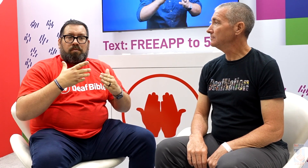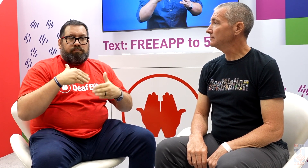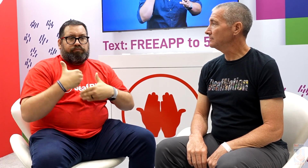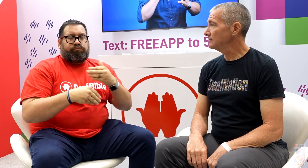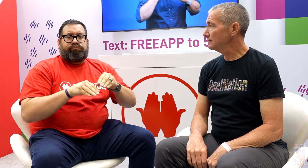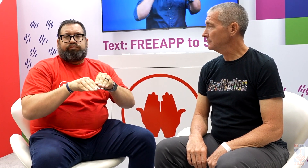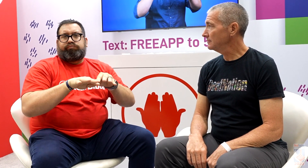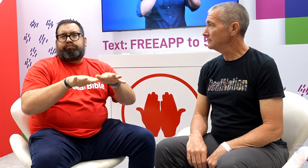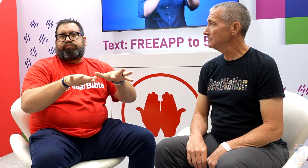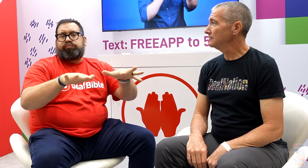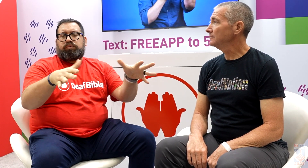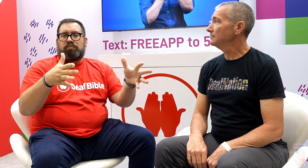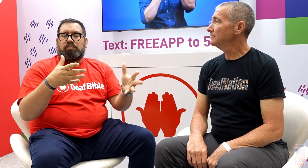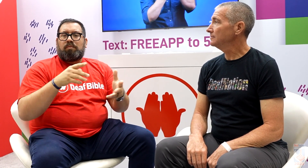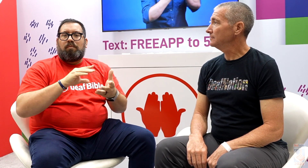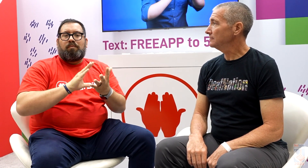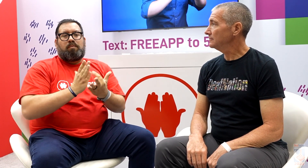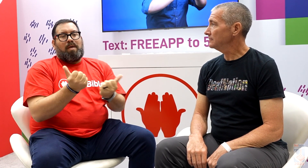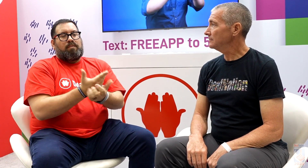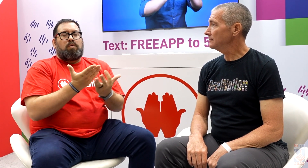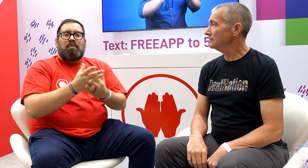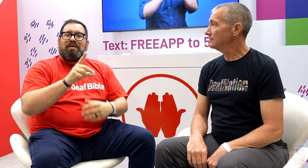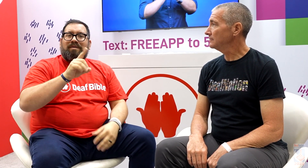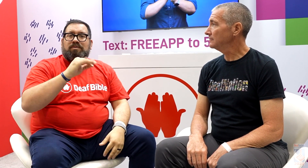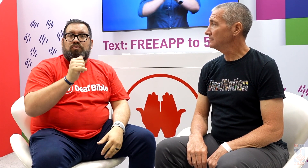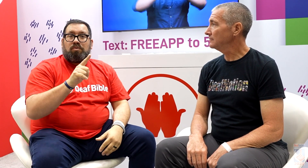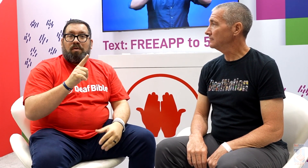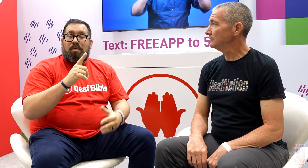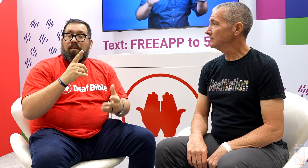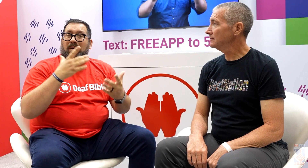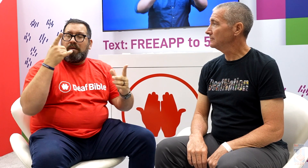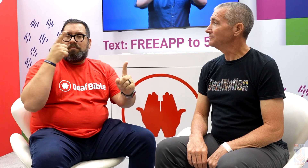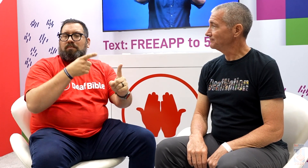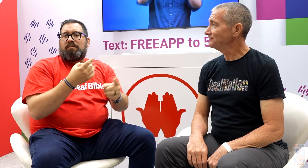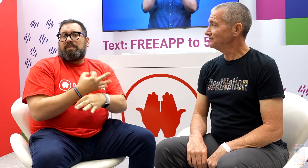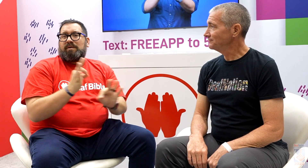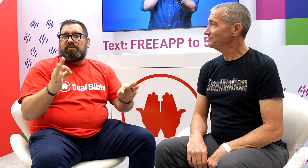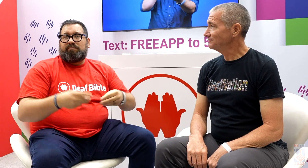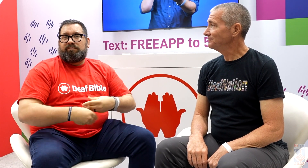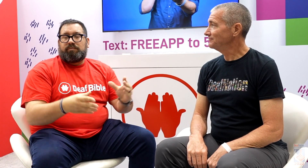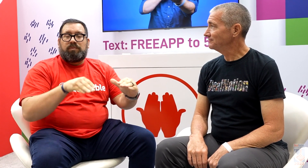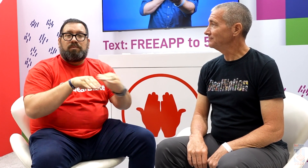Our goal is to provide this access for free.